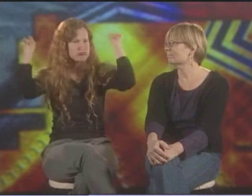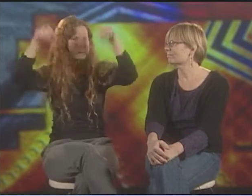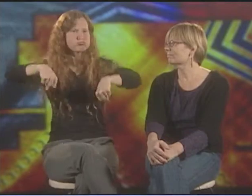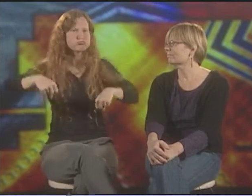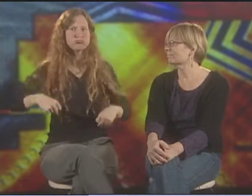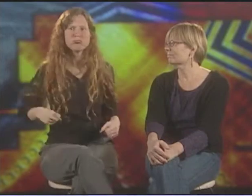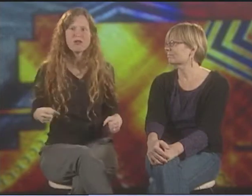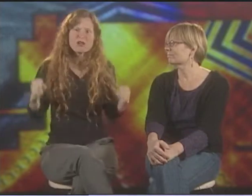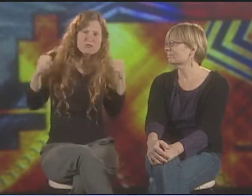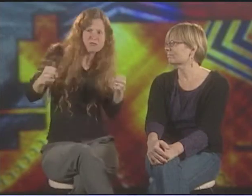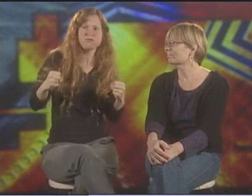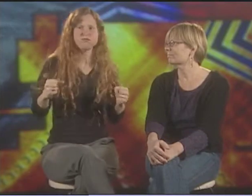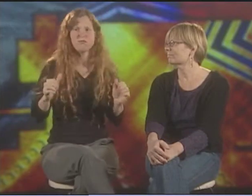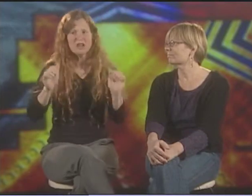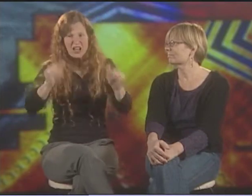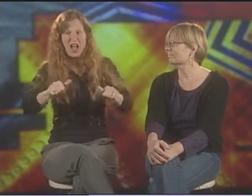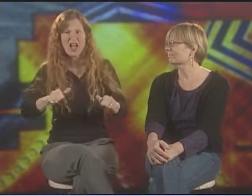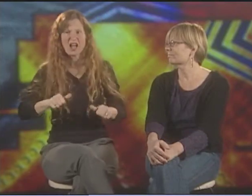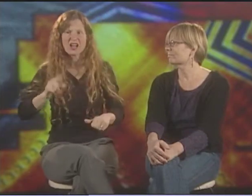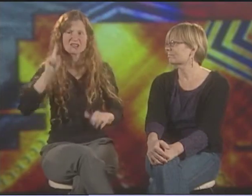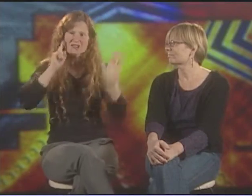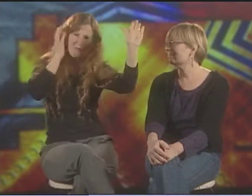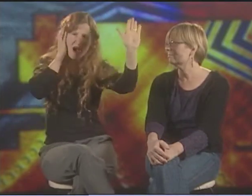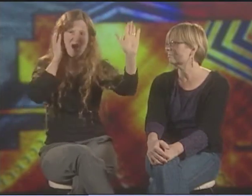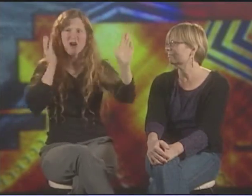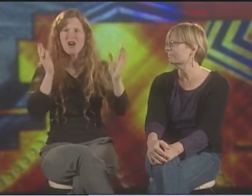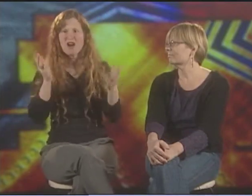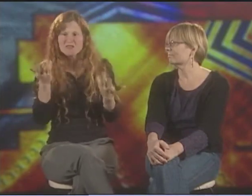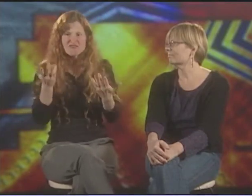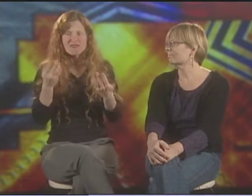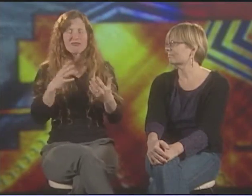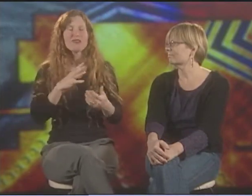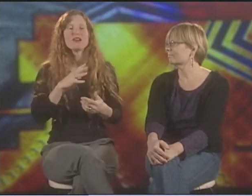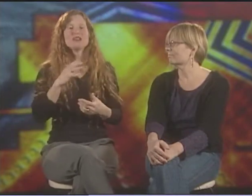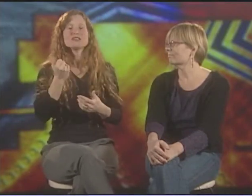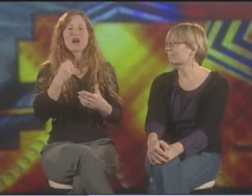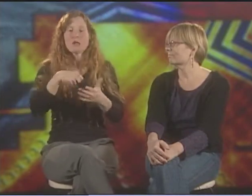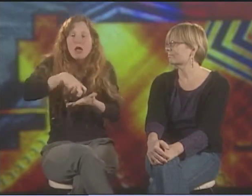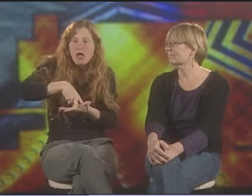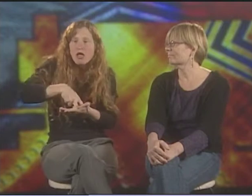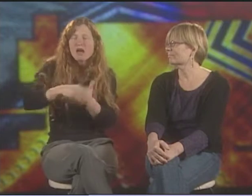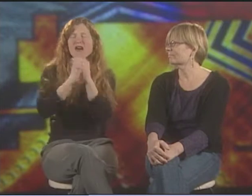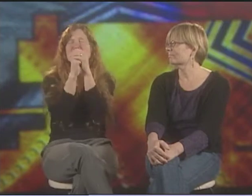THERE'S SOME PEOPLE VERY PROUD OF THEIR DEAFNESS. THEY'RE SAYING, "YES, CAN. DEAF POWER." THEY'RE SIGNING THOSE KINDS OF THINGS.